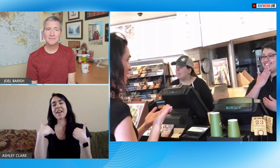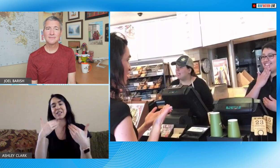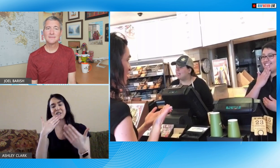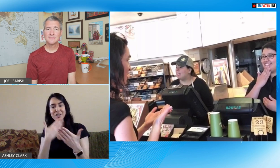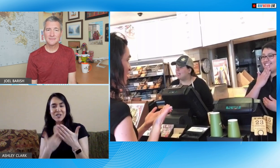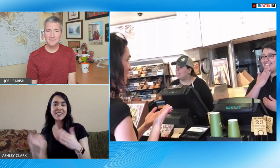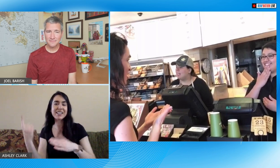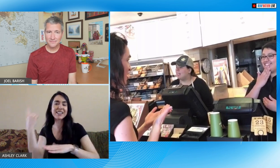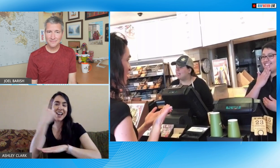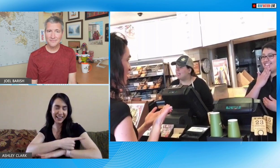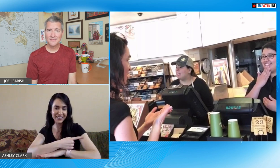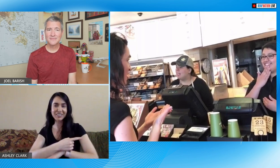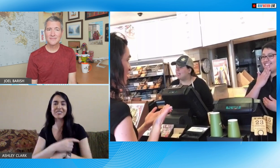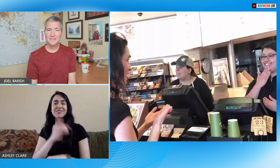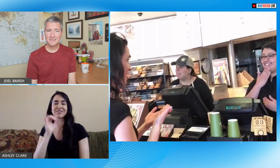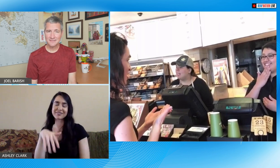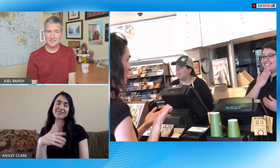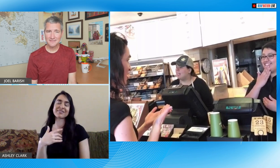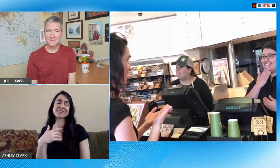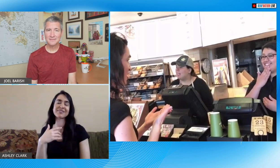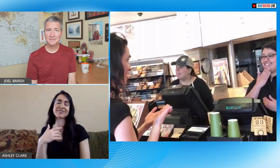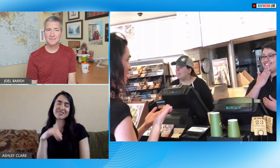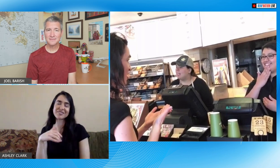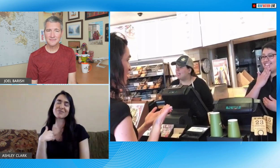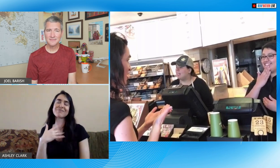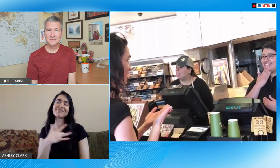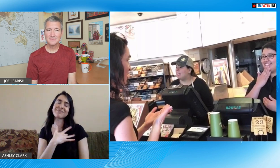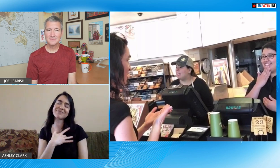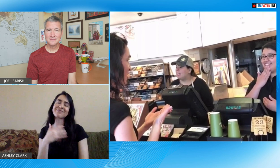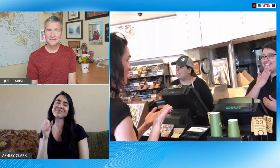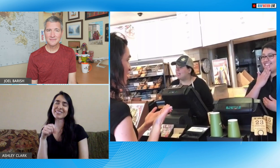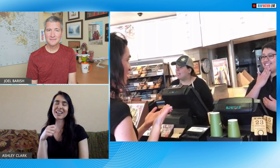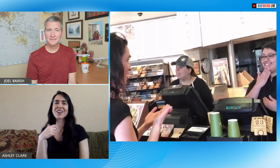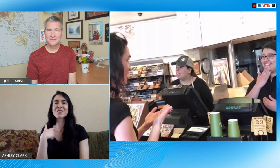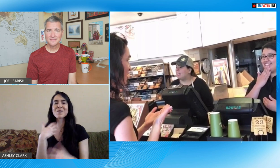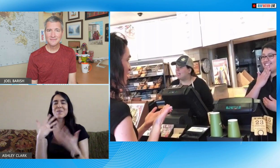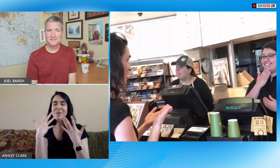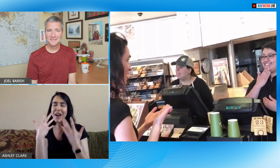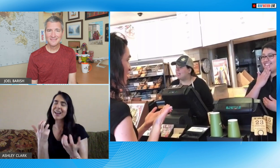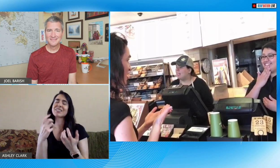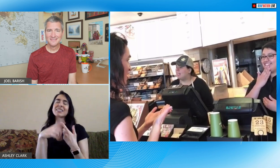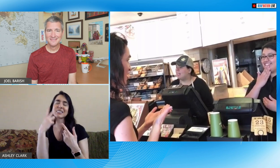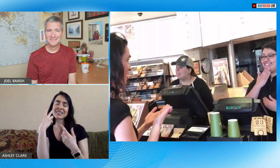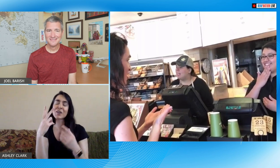this interaction and so the cashier sign have a good day and again it was just a